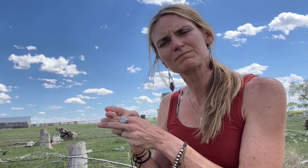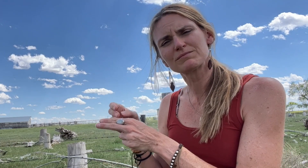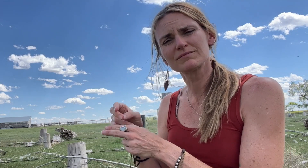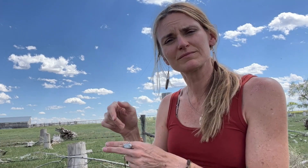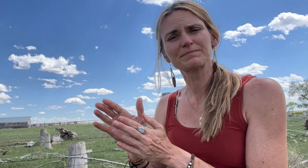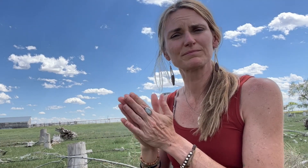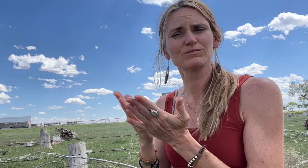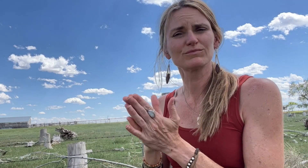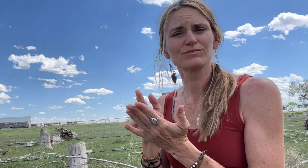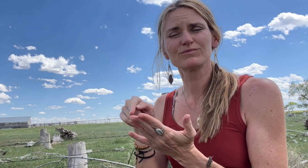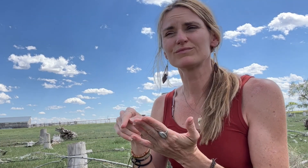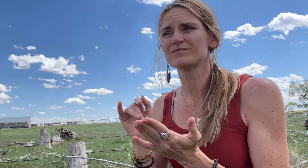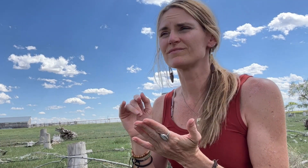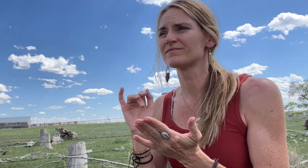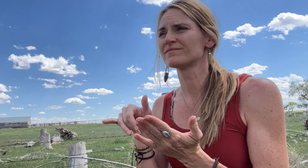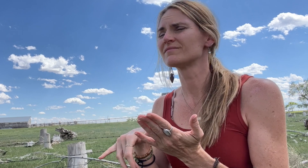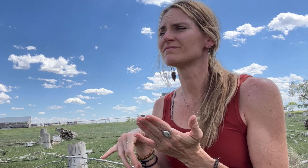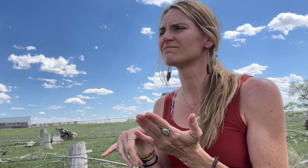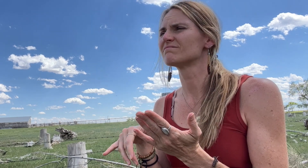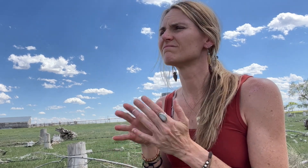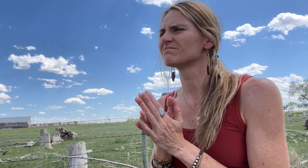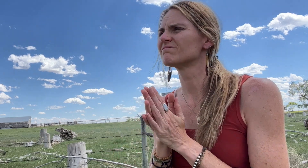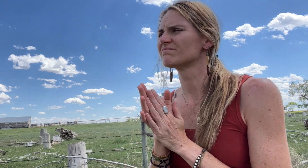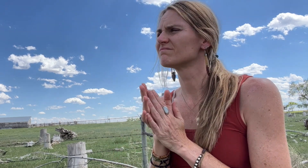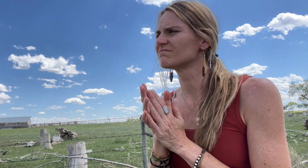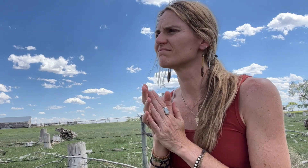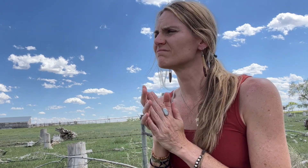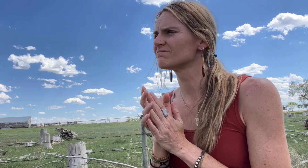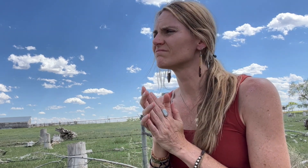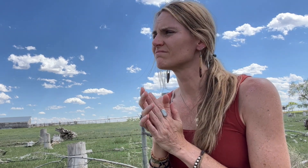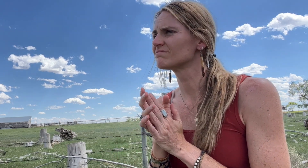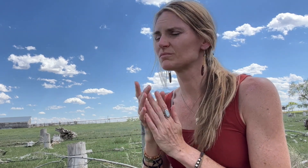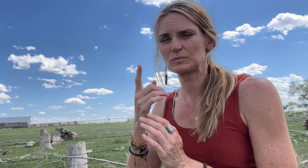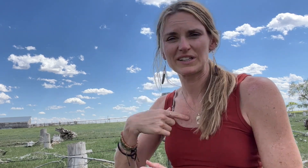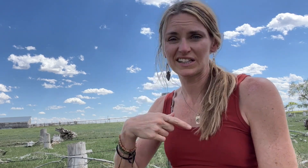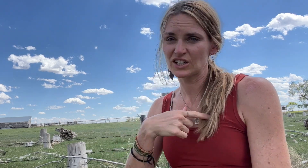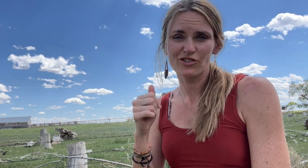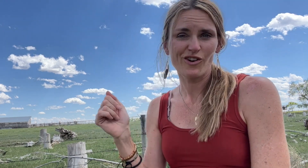His book repeatedly emphasized the message that